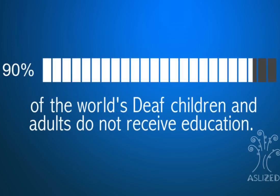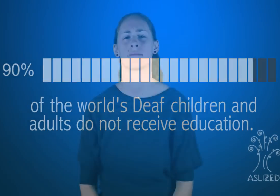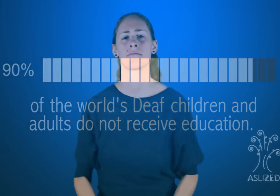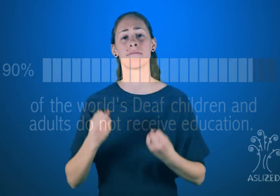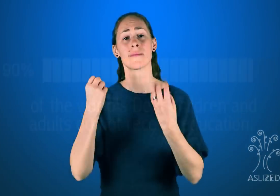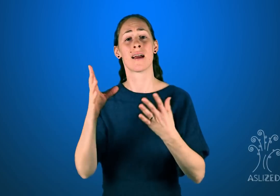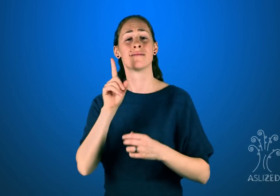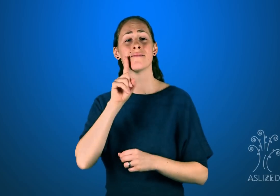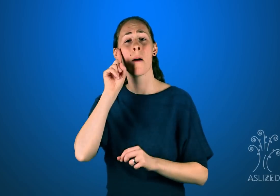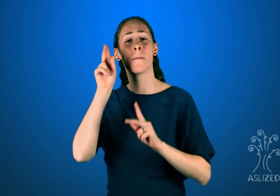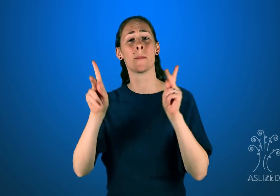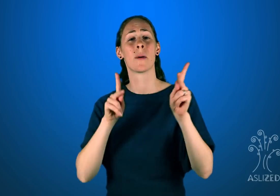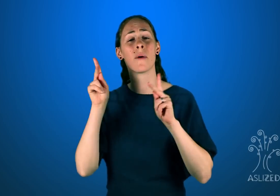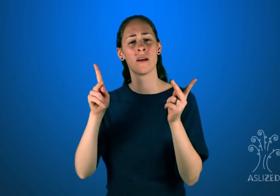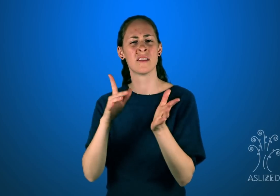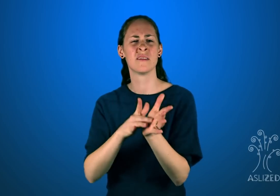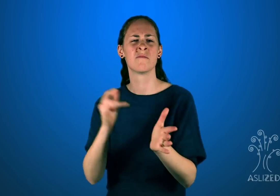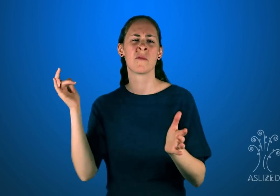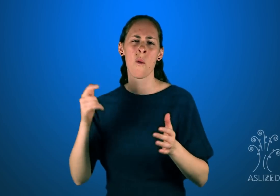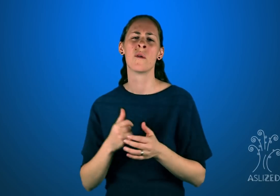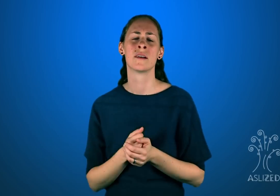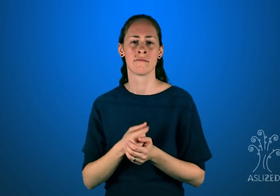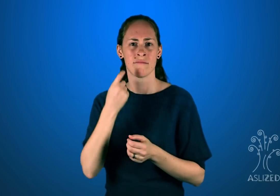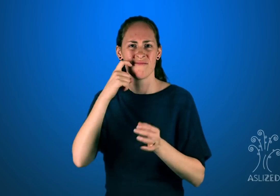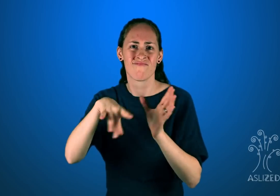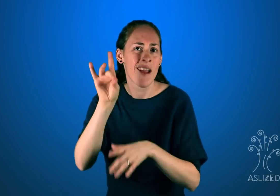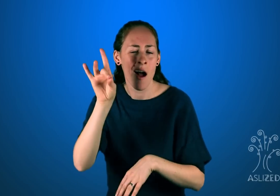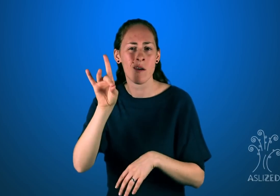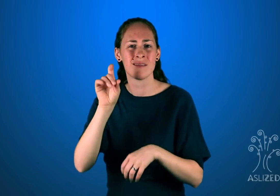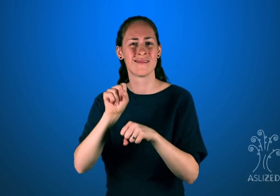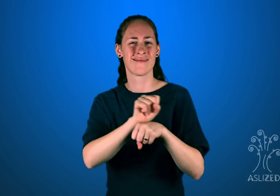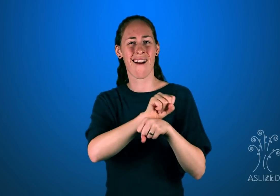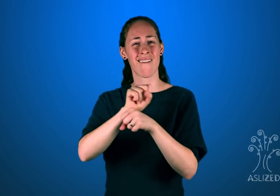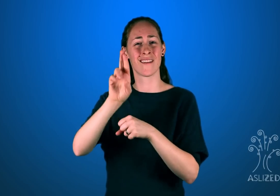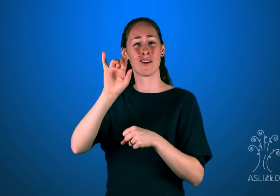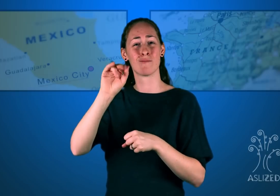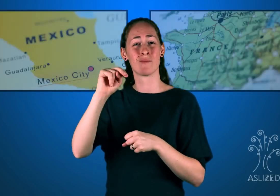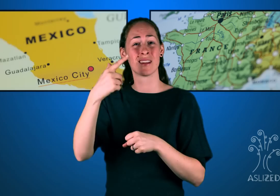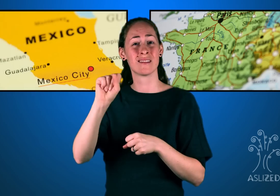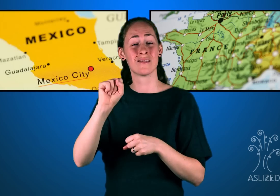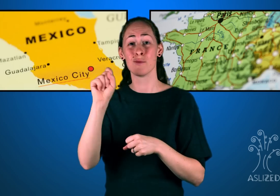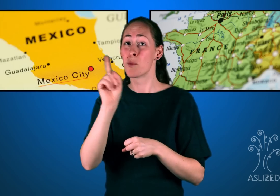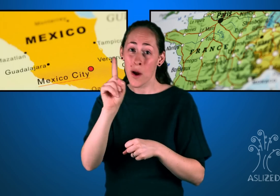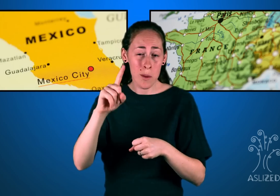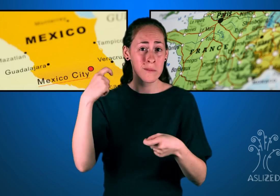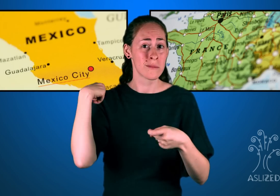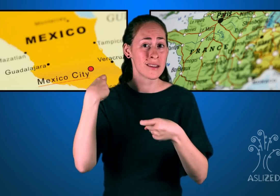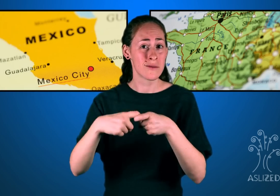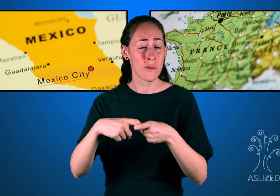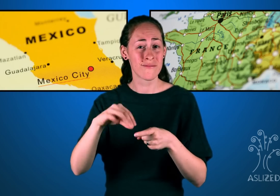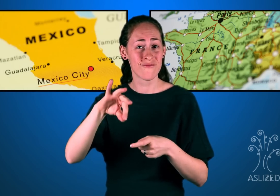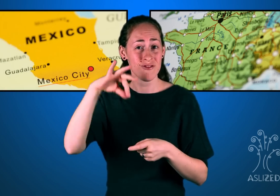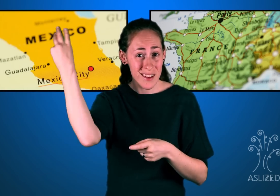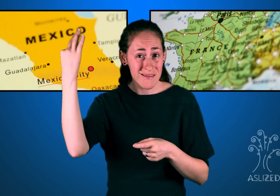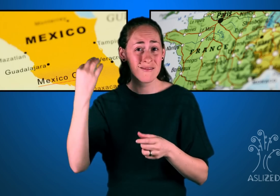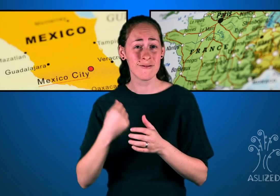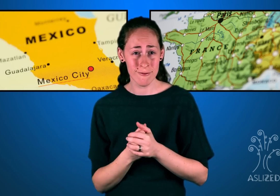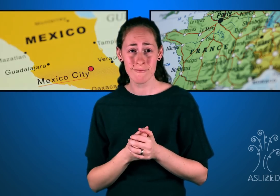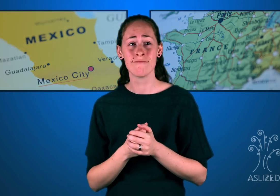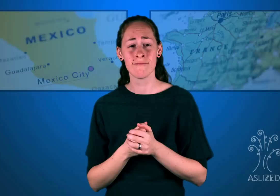Many Deaf people are taken advantages of and they have found incidences of using Deaf people as slaves in both Mexico and France.